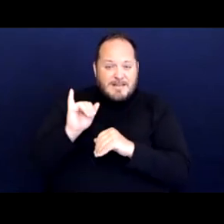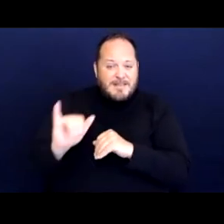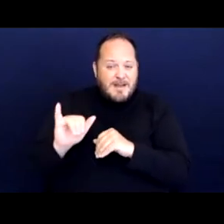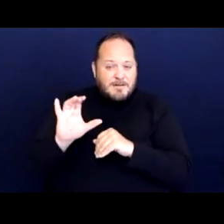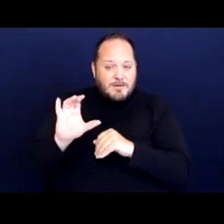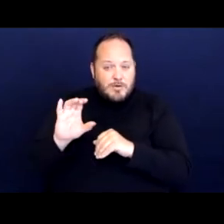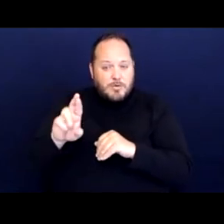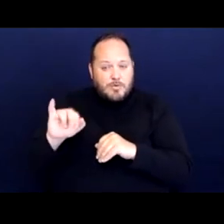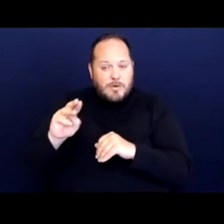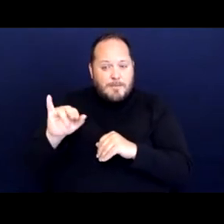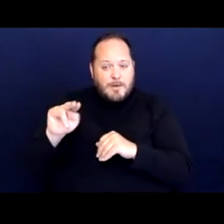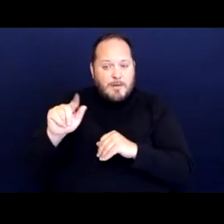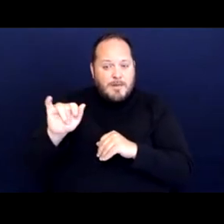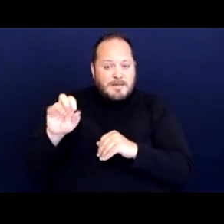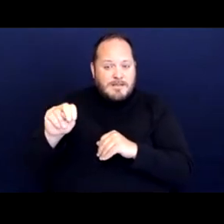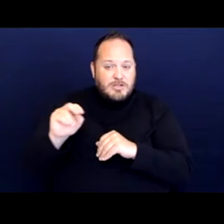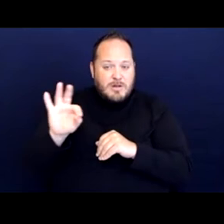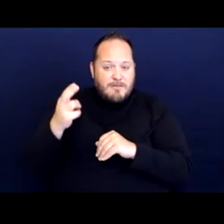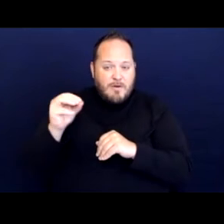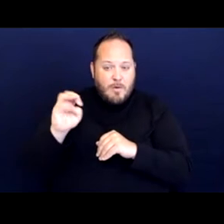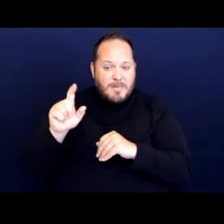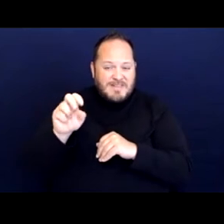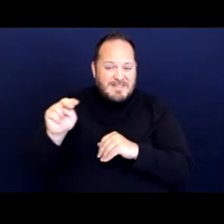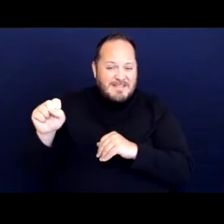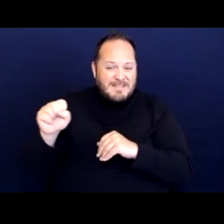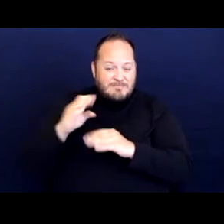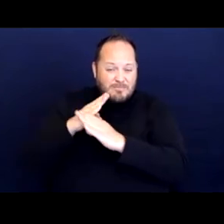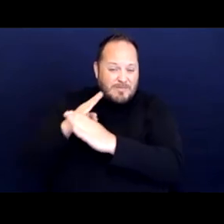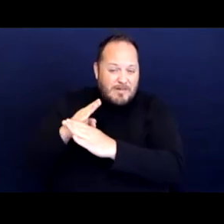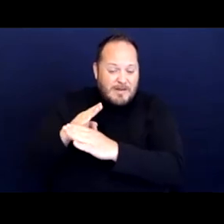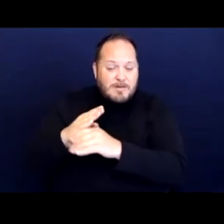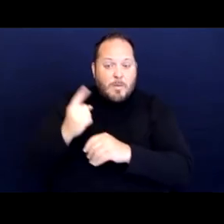one case at a time may not achieve the long-term goal